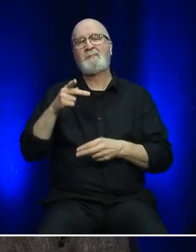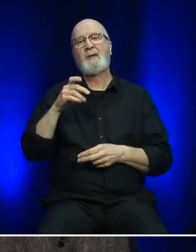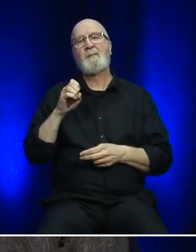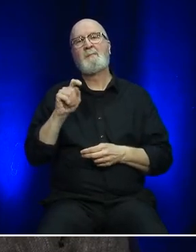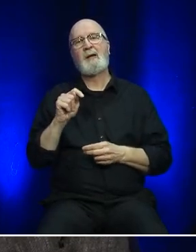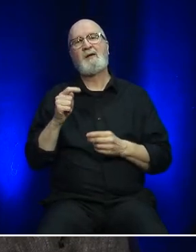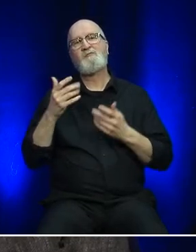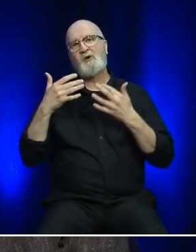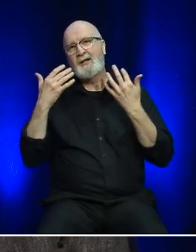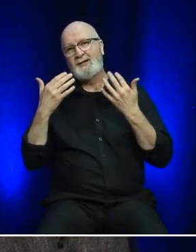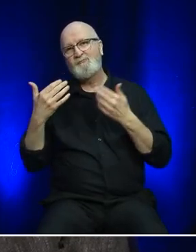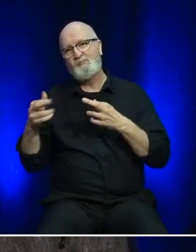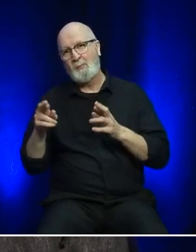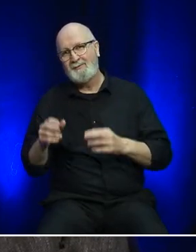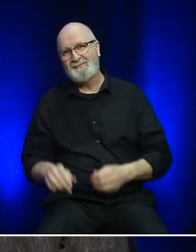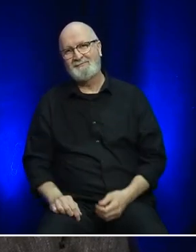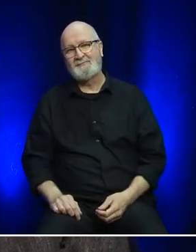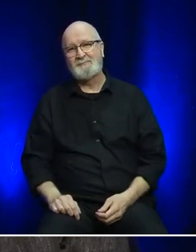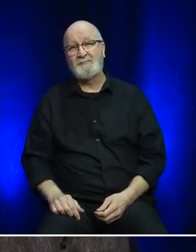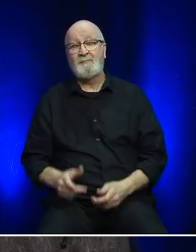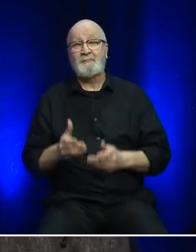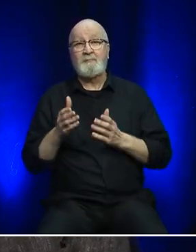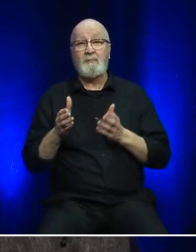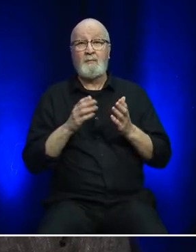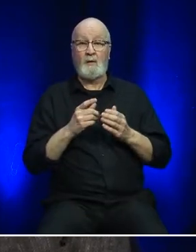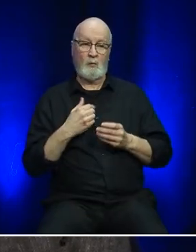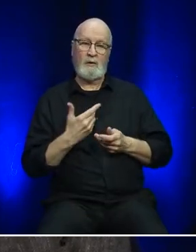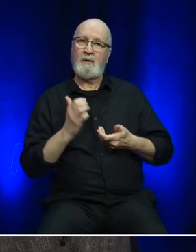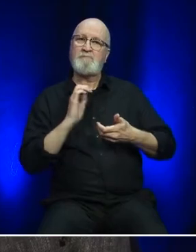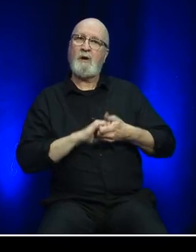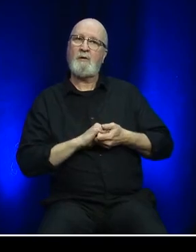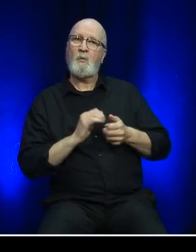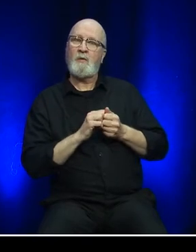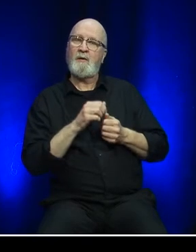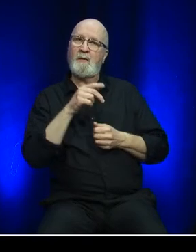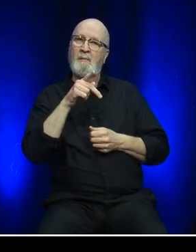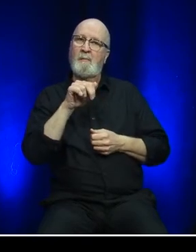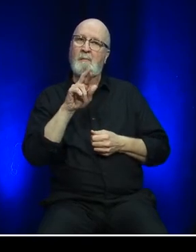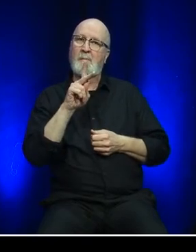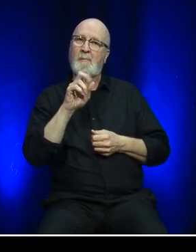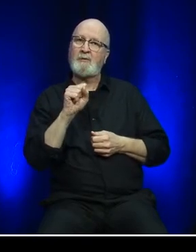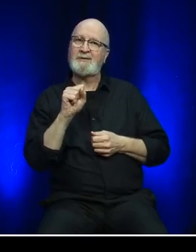Our Parks Canada partnership encouraged people to discover some of the great history and